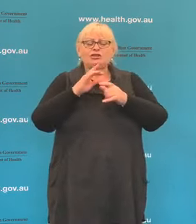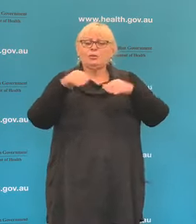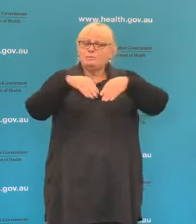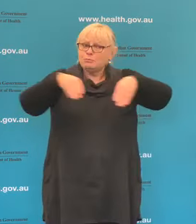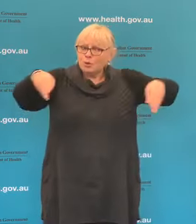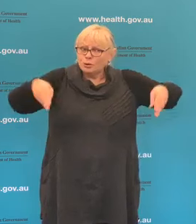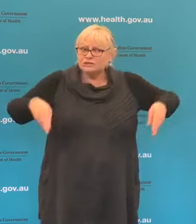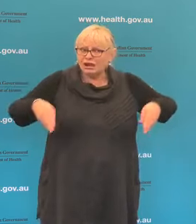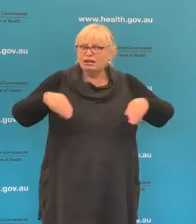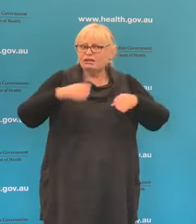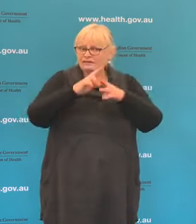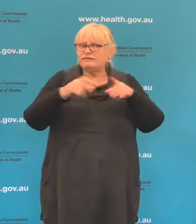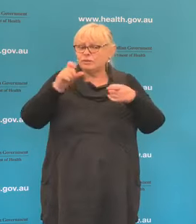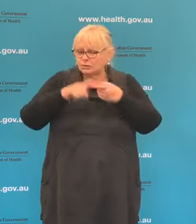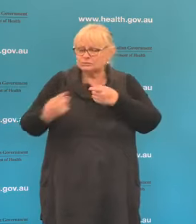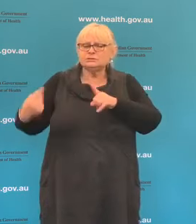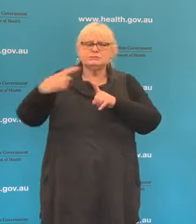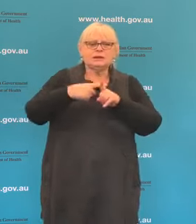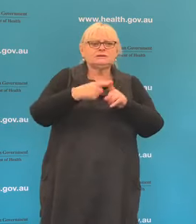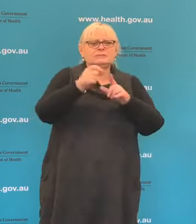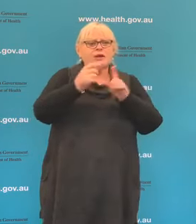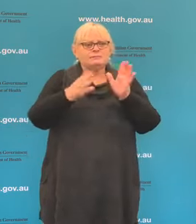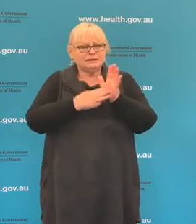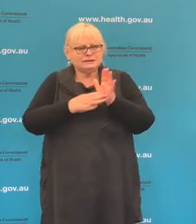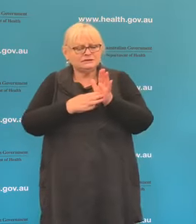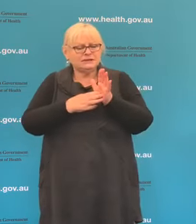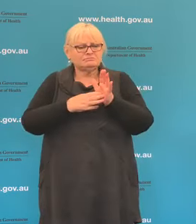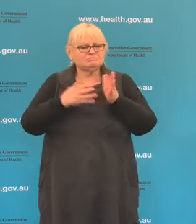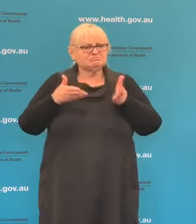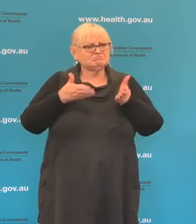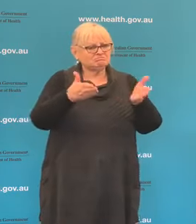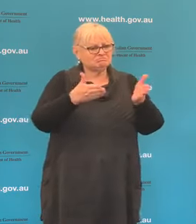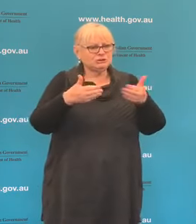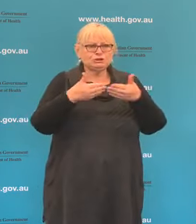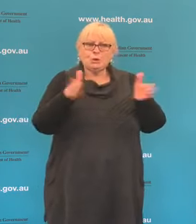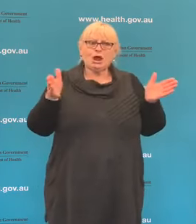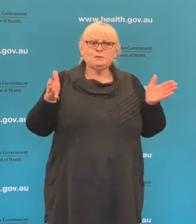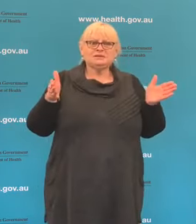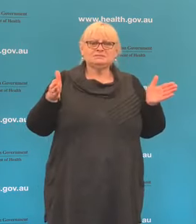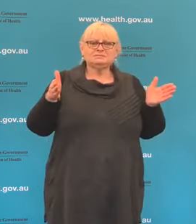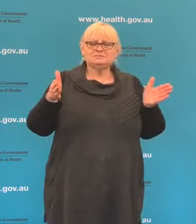the Prime Minister about whether to allow the opening up with New Zealand of